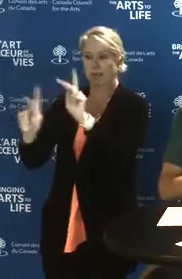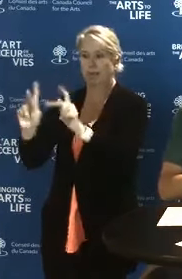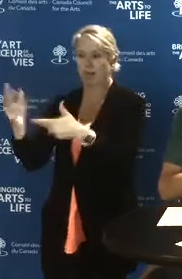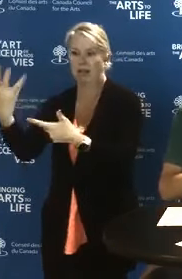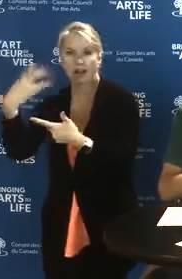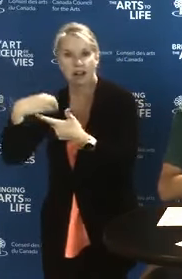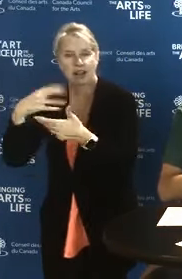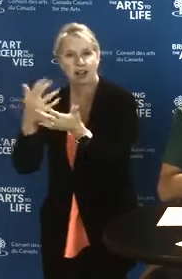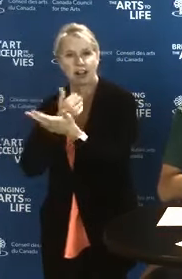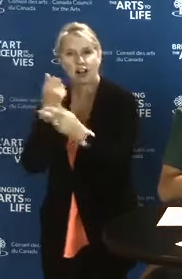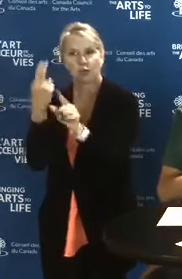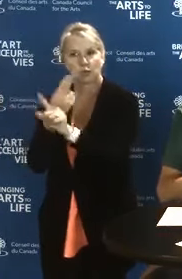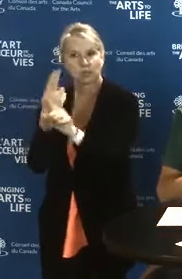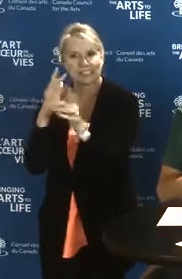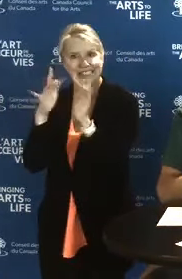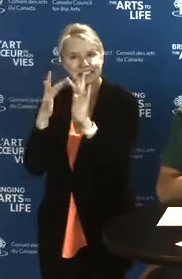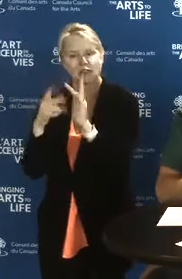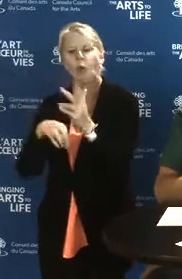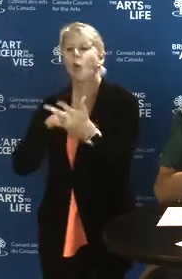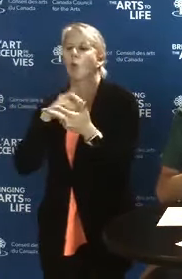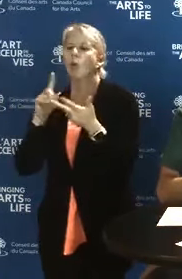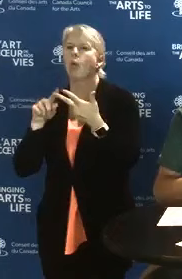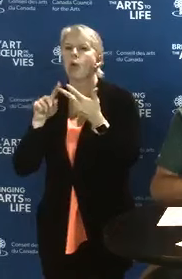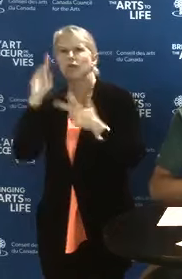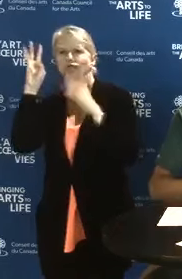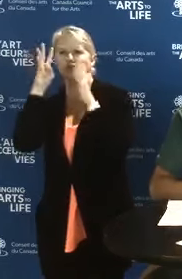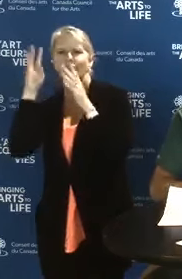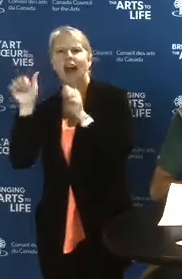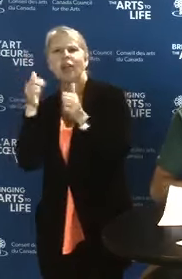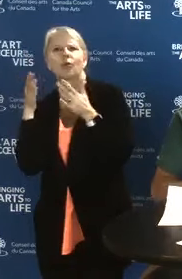and finally to finding new ways of working as a digital organization.